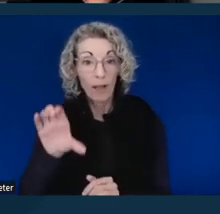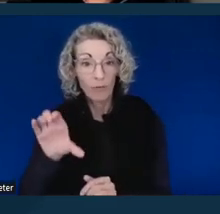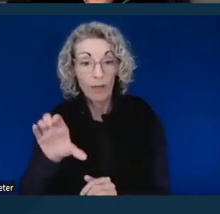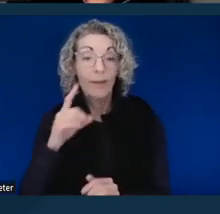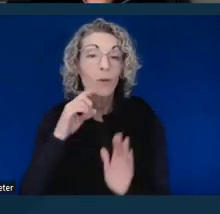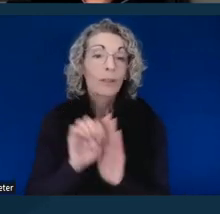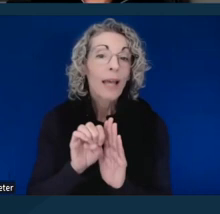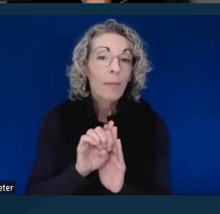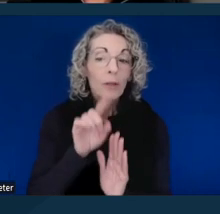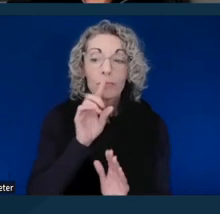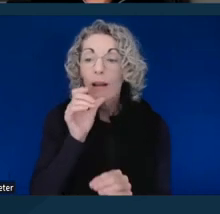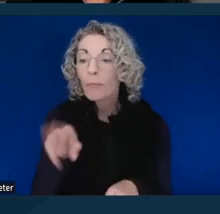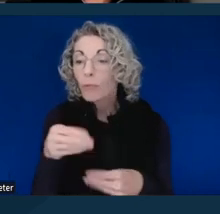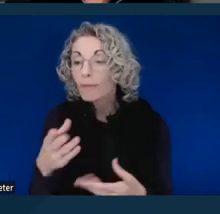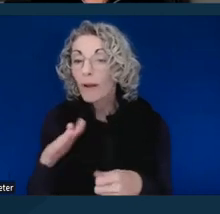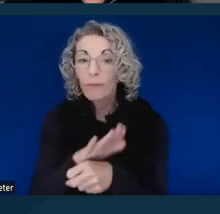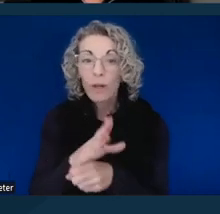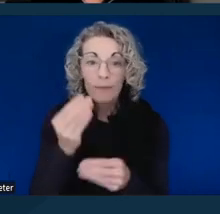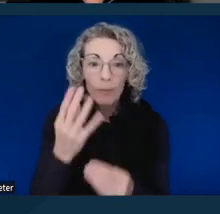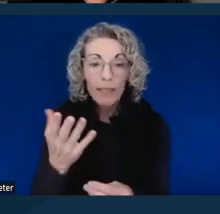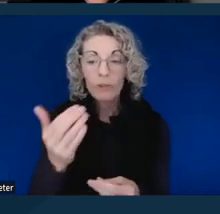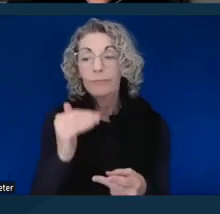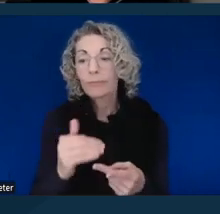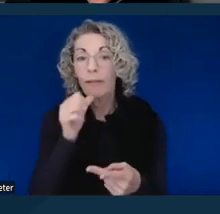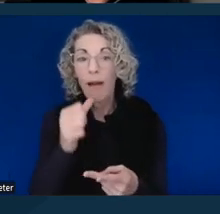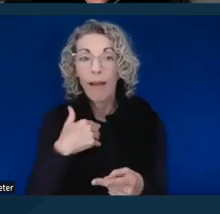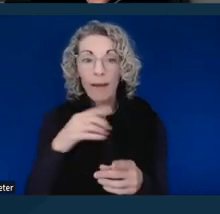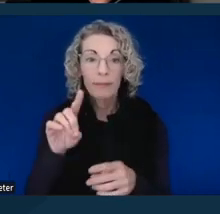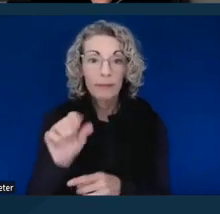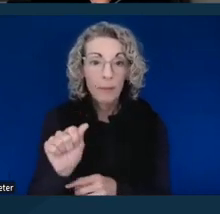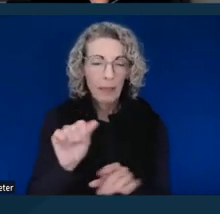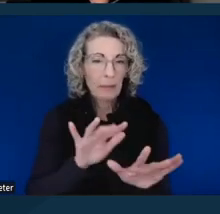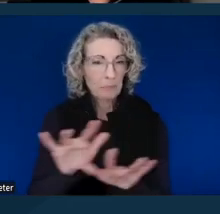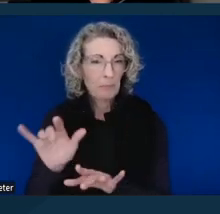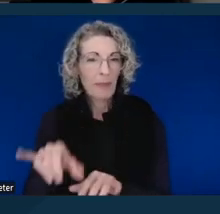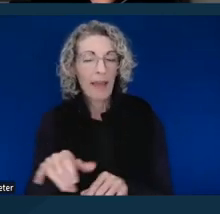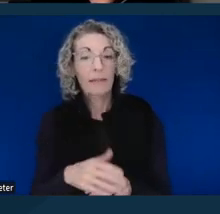you don't have a disability, that type of thing. They can also deny the accommodation